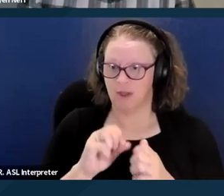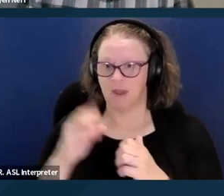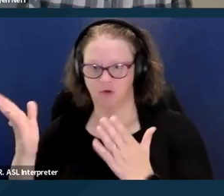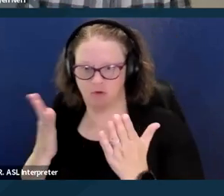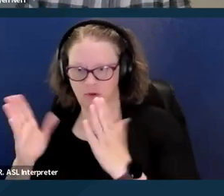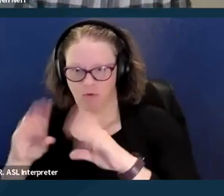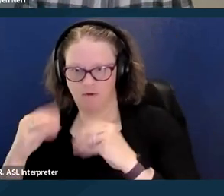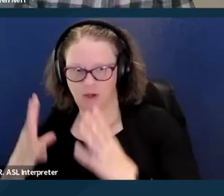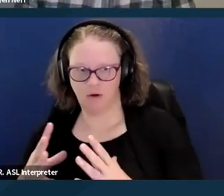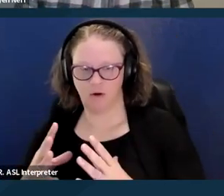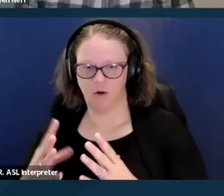And this is back to Silvia.